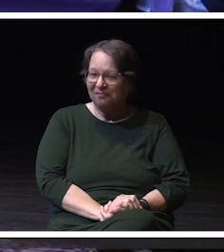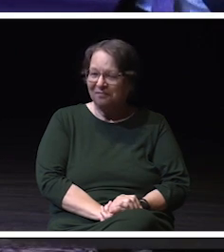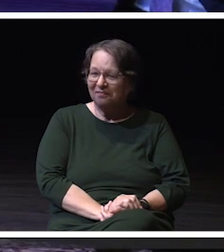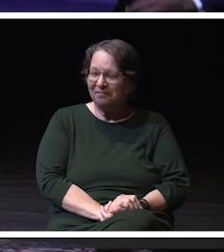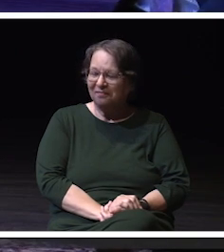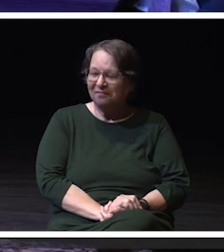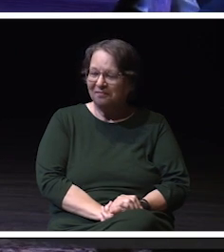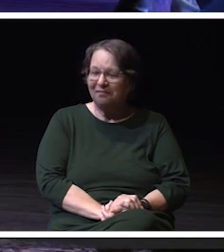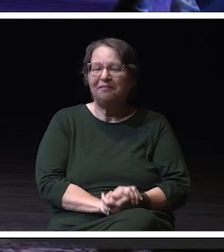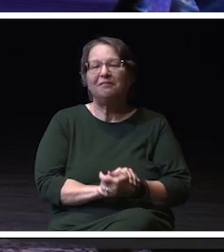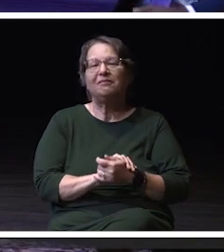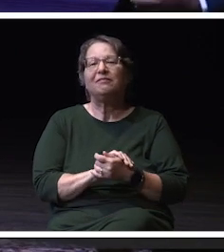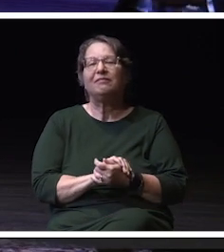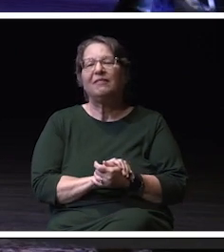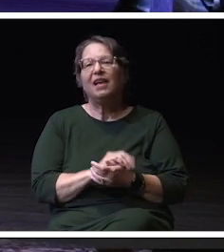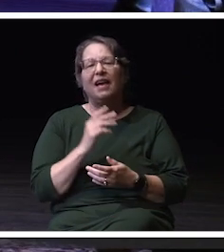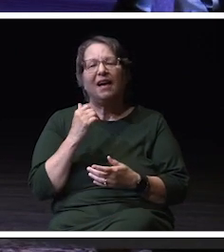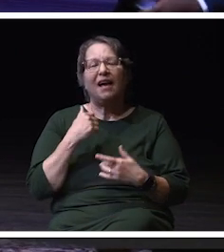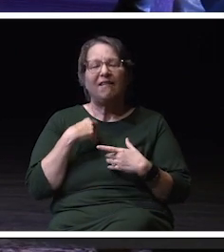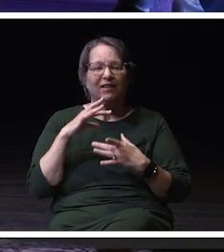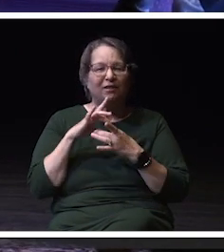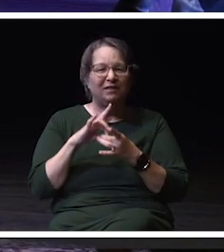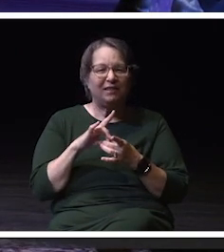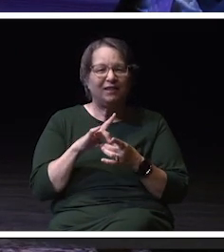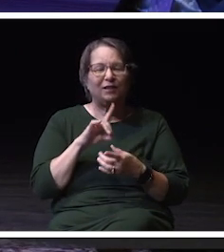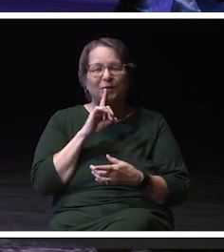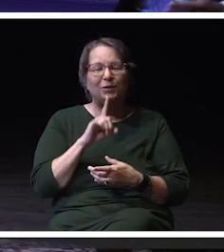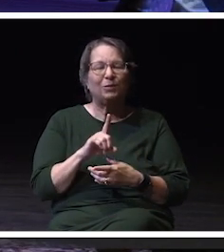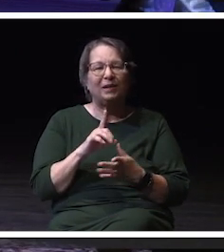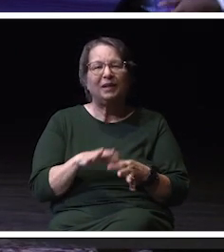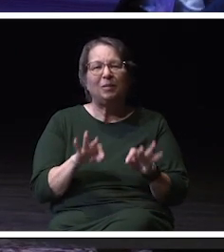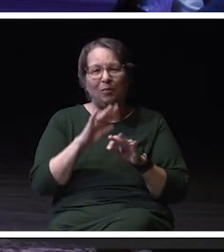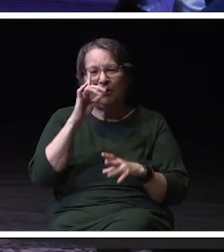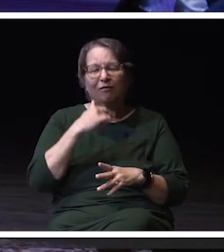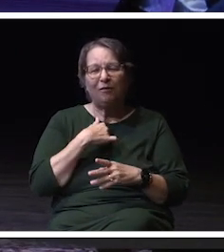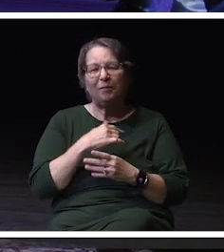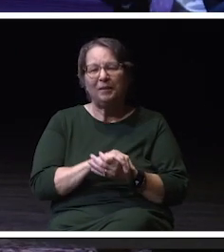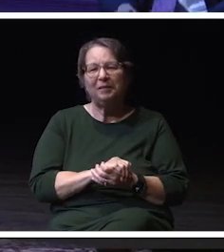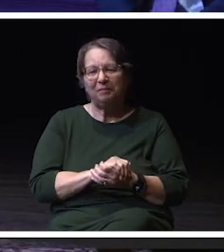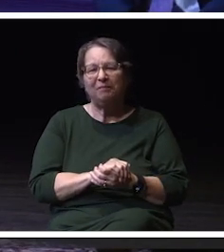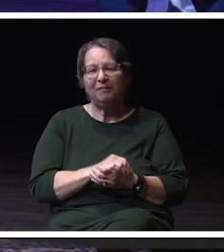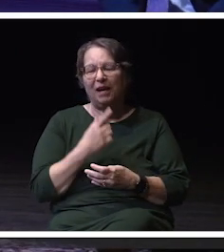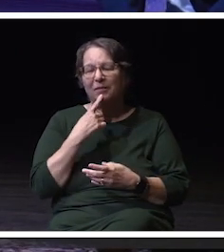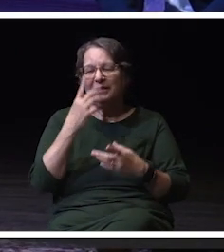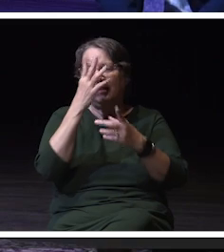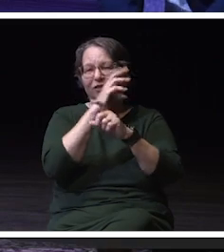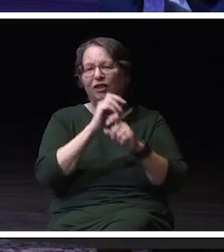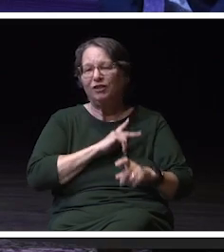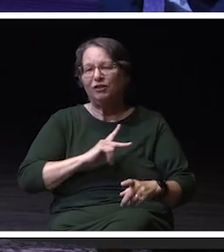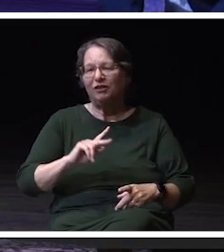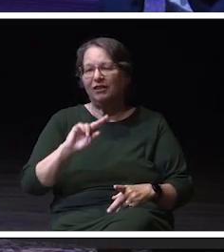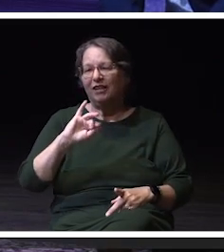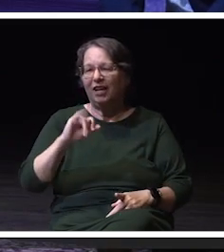So, like, having those connections was something that was like really, really important to me. So I would have to say Chancellor King. Yeah.